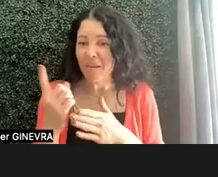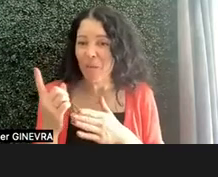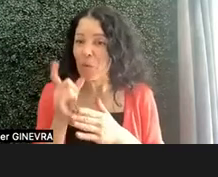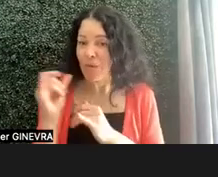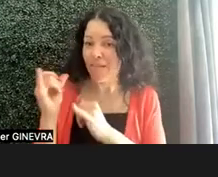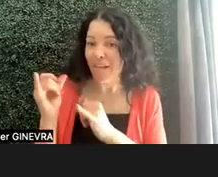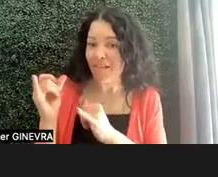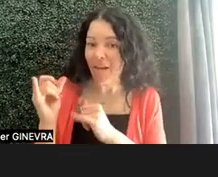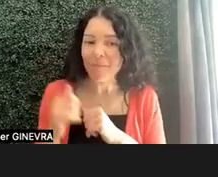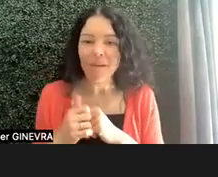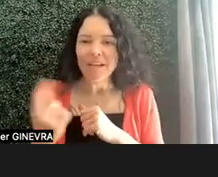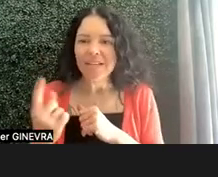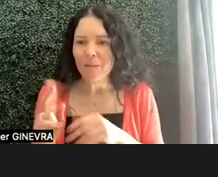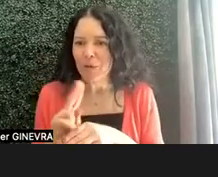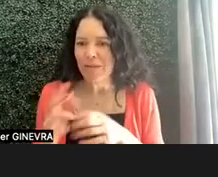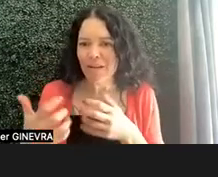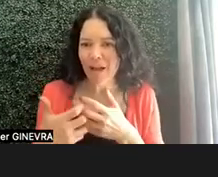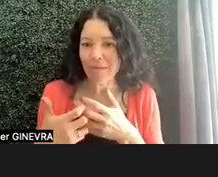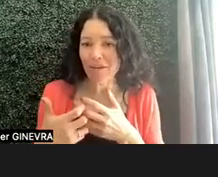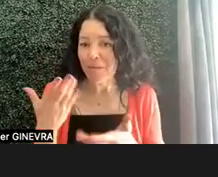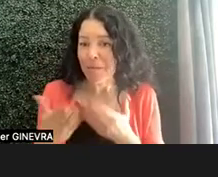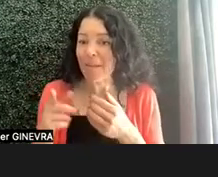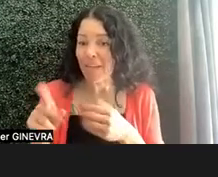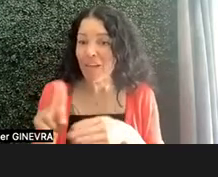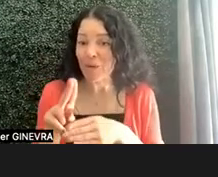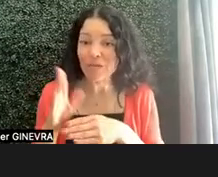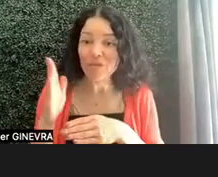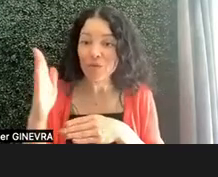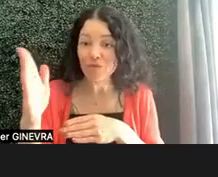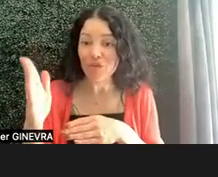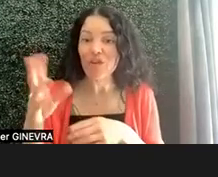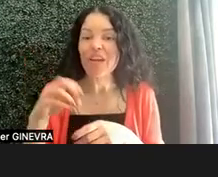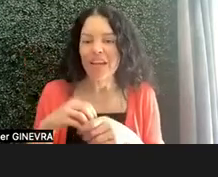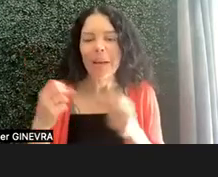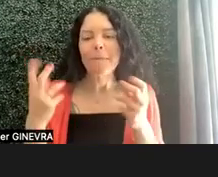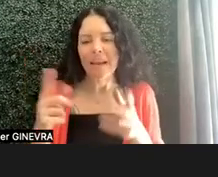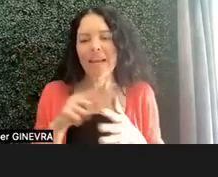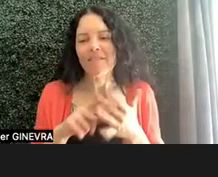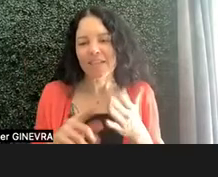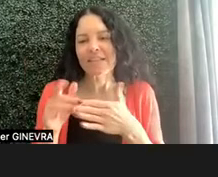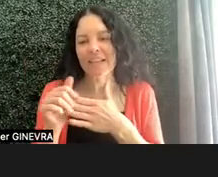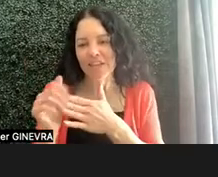or someone using a combination that they might use in the future, in many of these leaders.